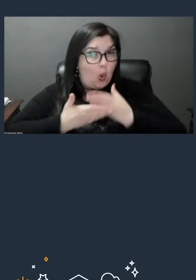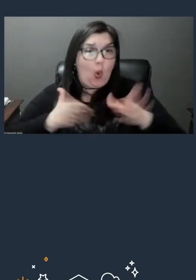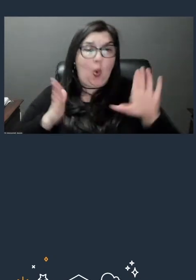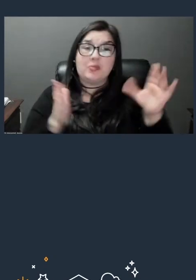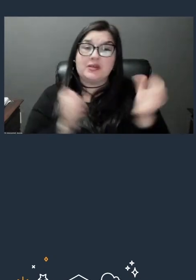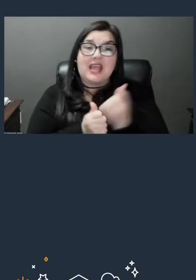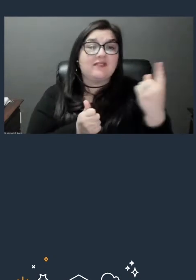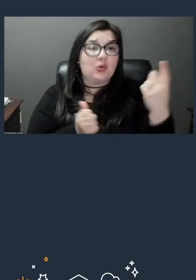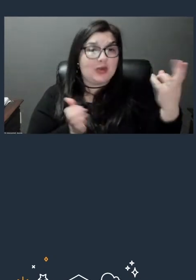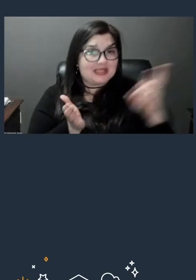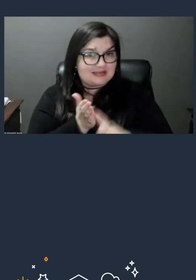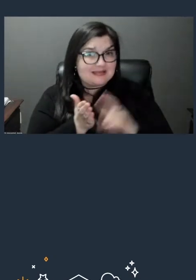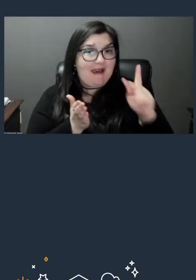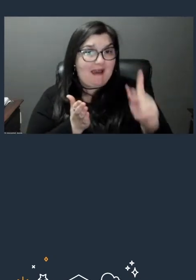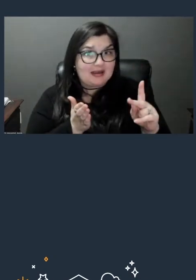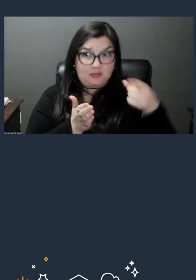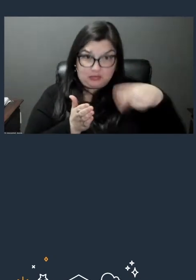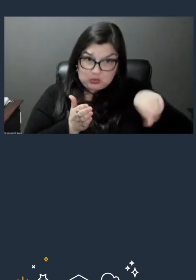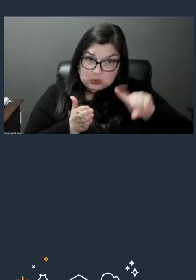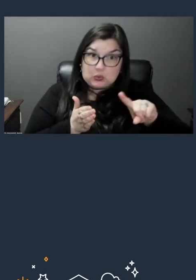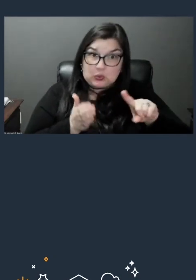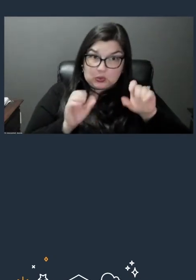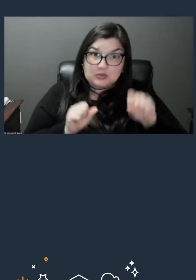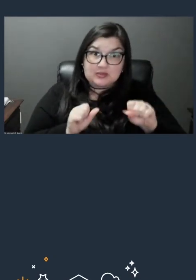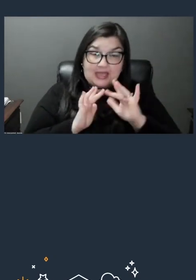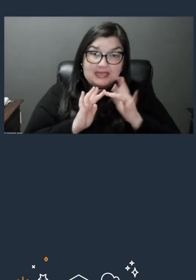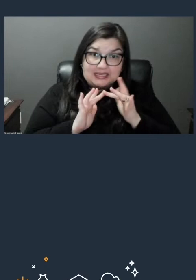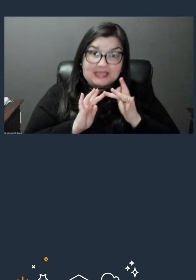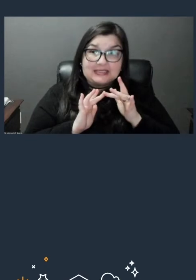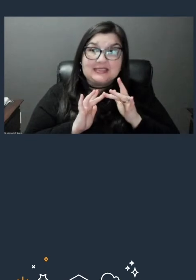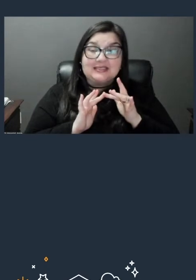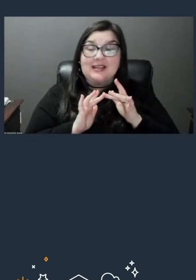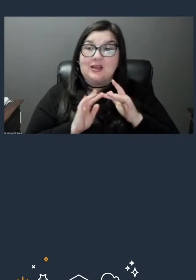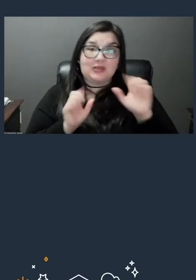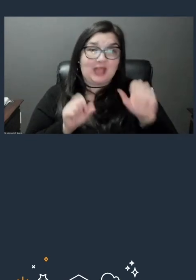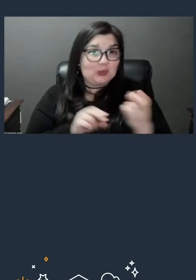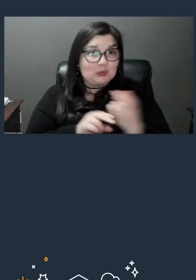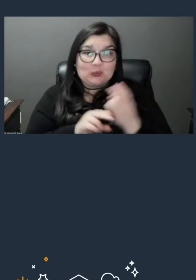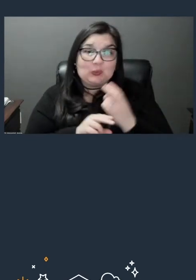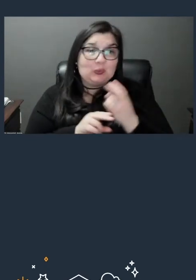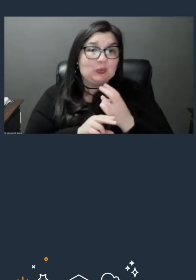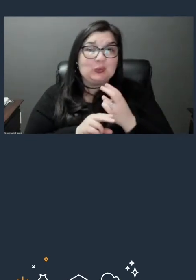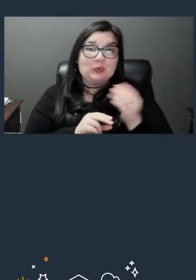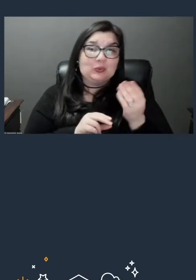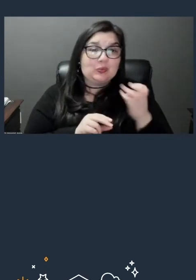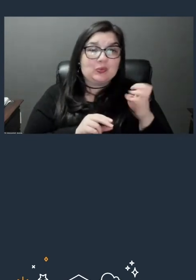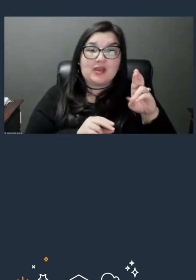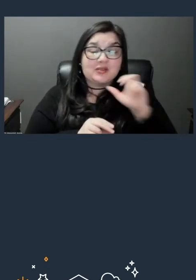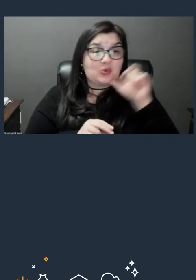you can, you can get through to your favorite browser. You don't have to be an AWS customer or partner, but it's certainly open